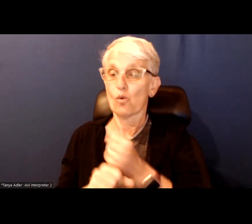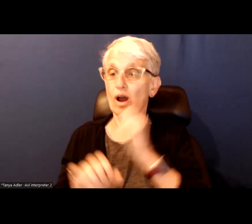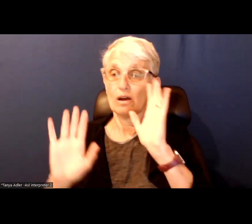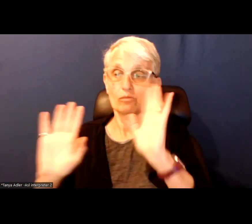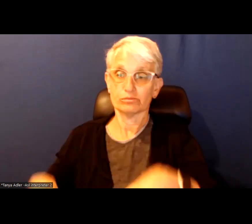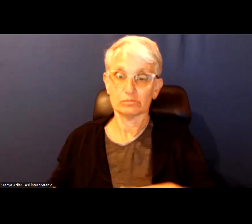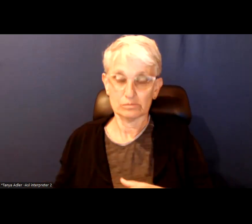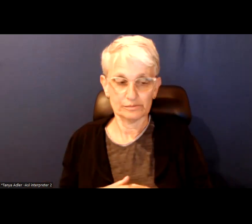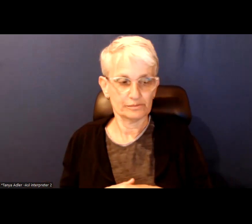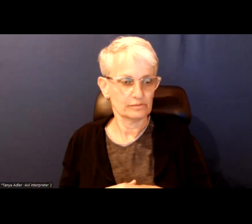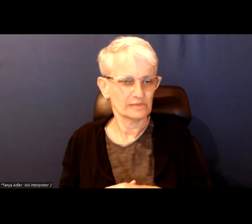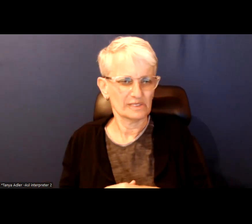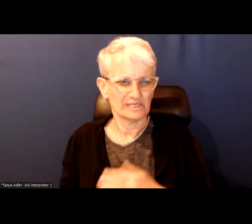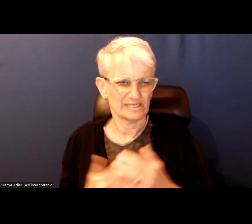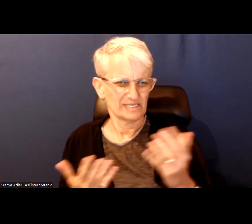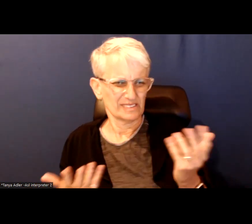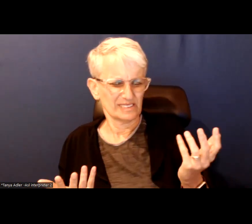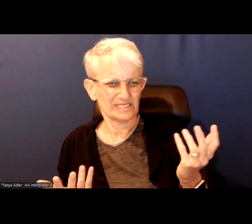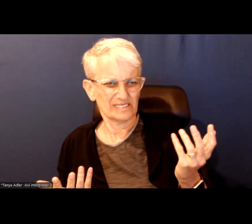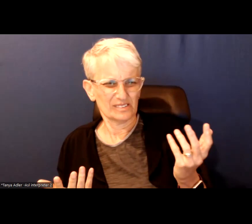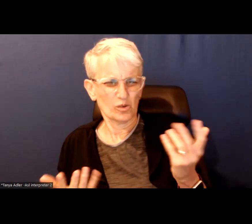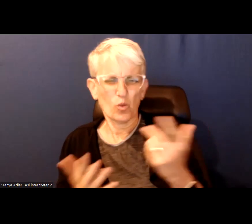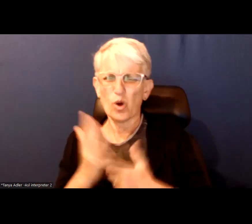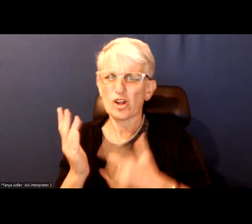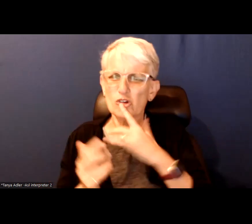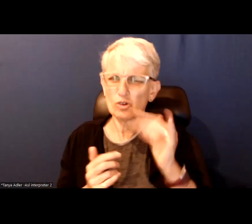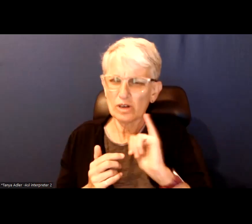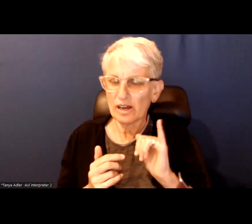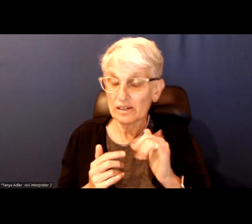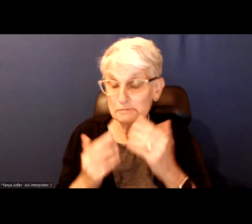I don't know how that would look in real time.